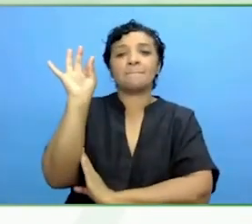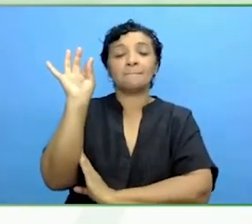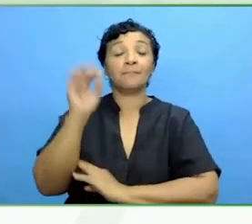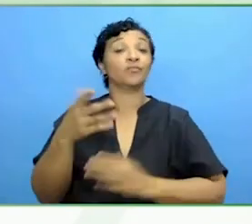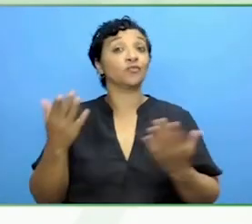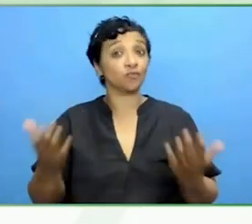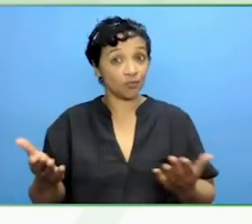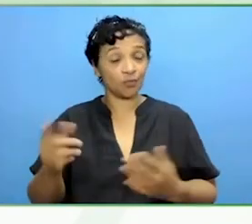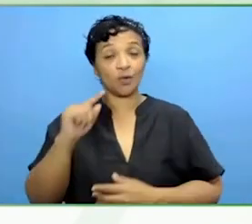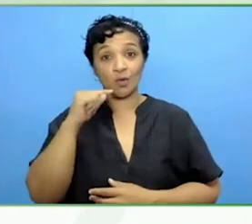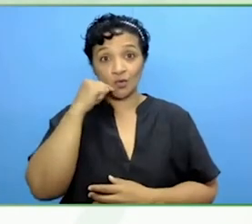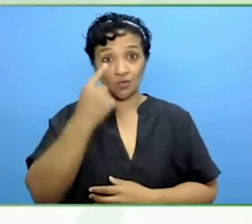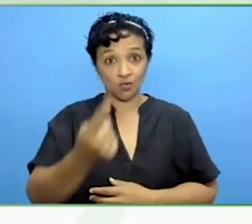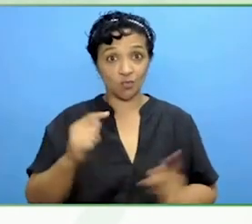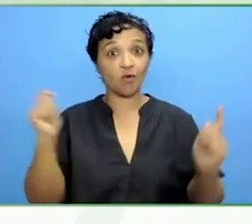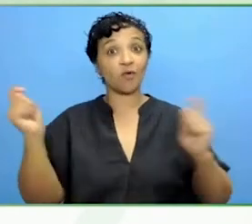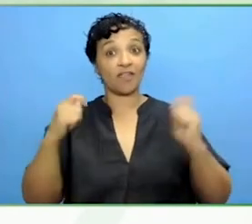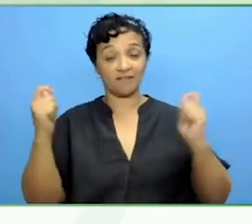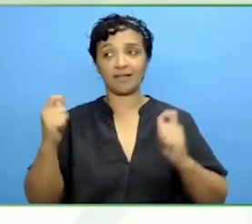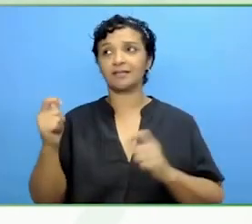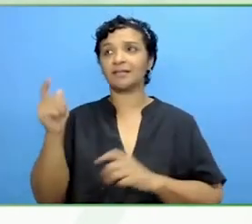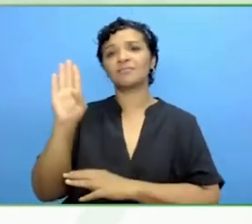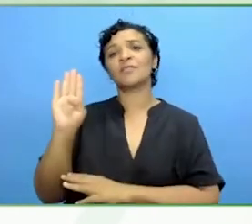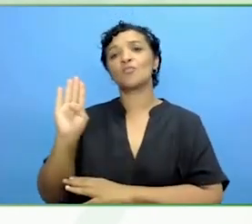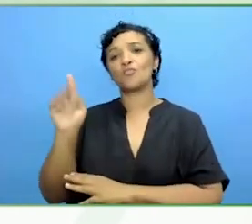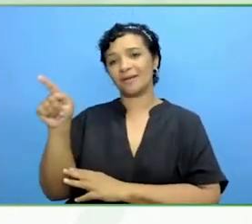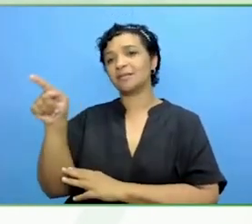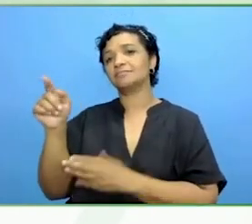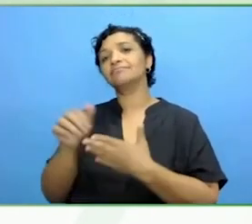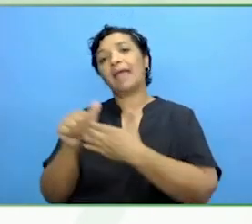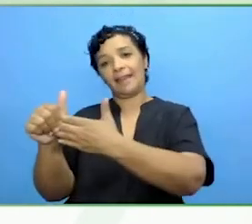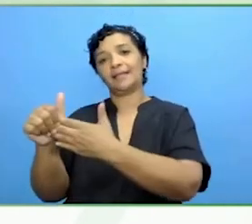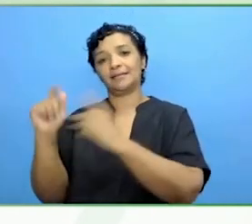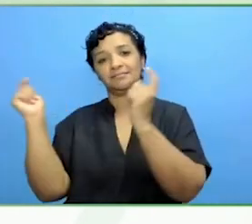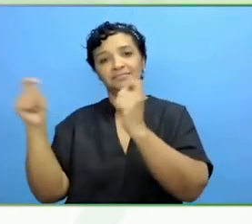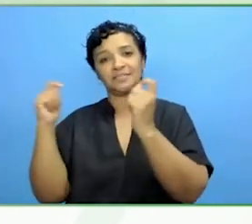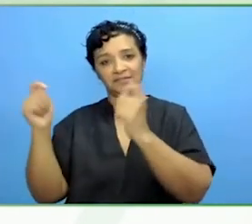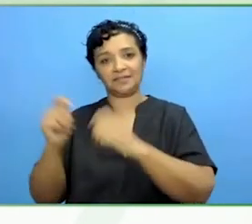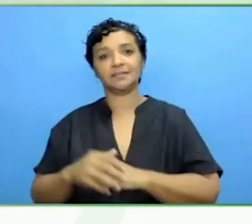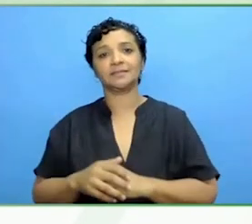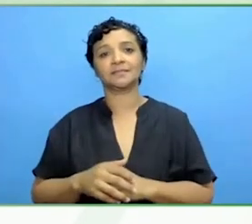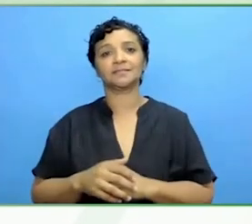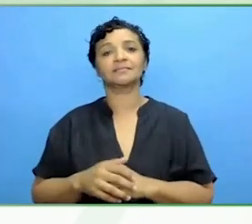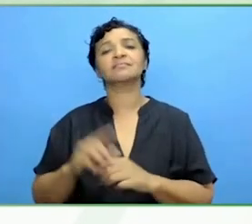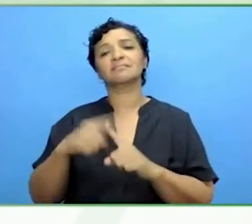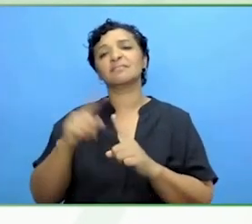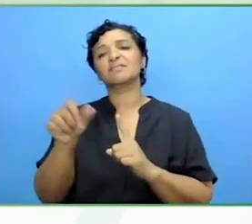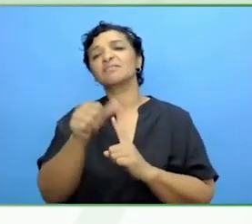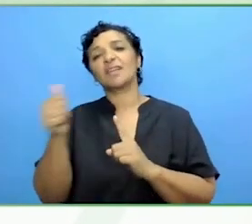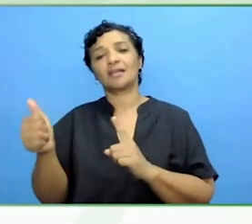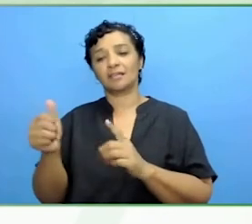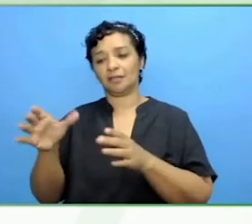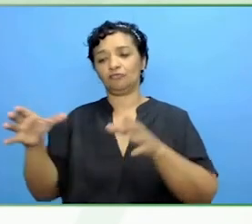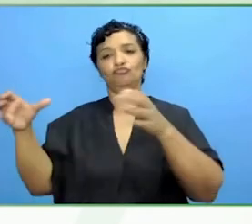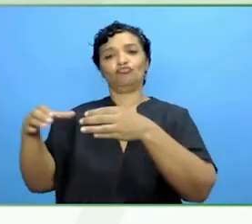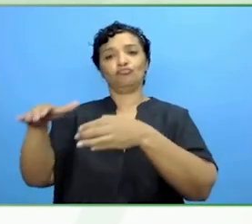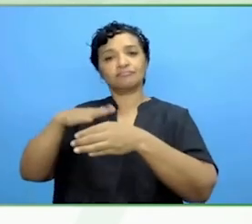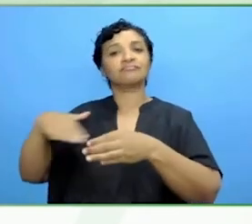Brendan is certainly leading the way. Another of the X COP members is also involved in this. Brendan do you want to share?